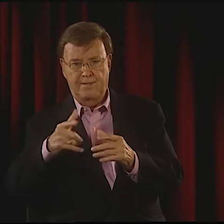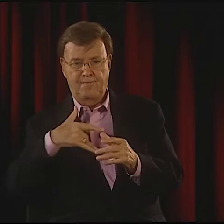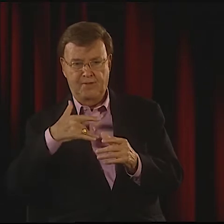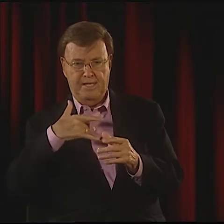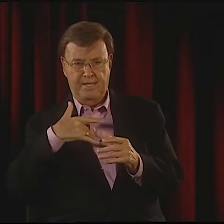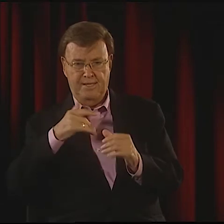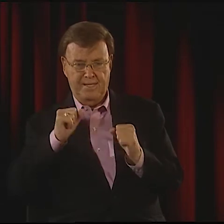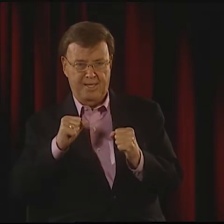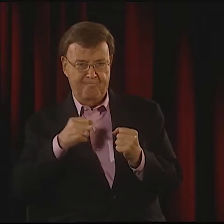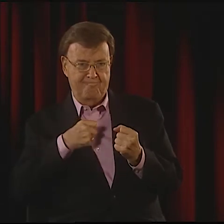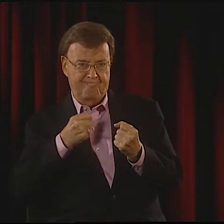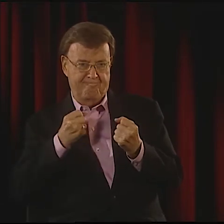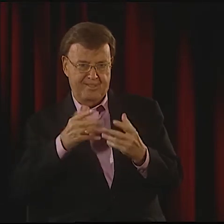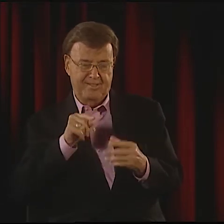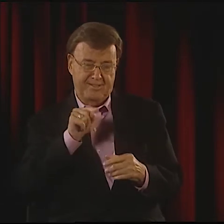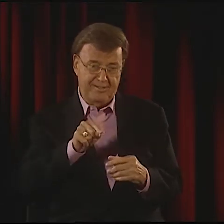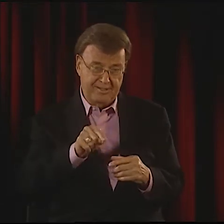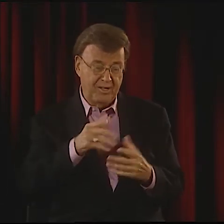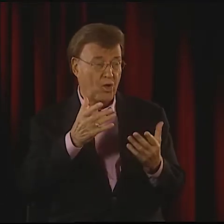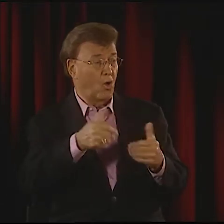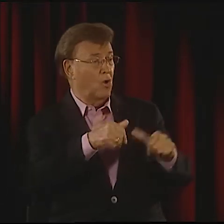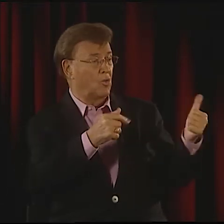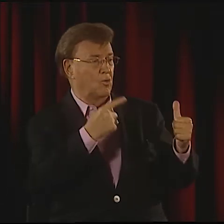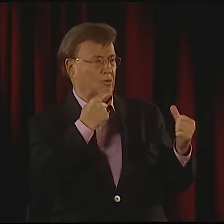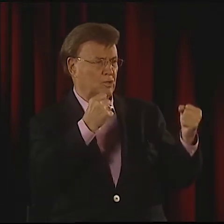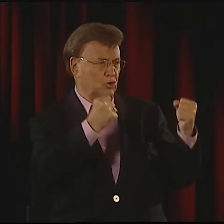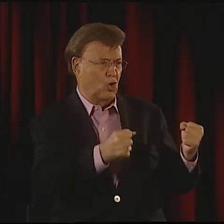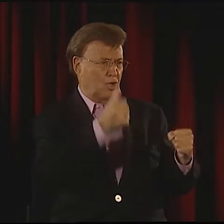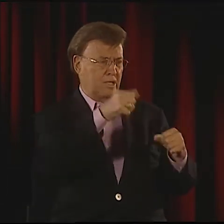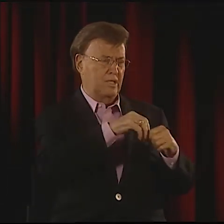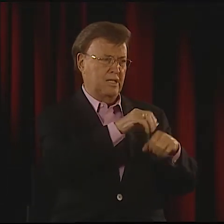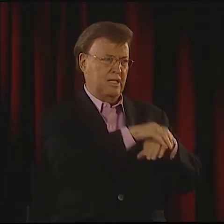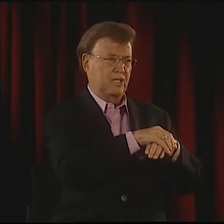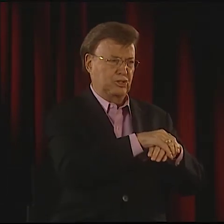STRONGER IN ASL THAN IN ENGLISH, SO TO EXPLAIN THAT,